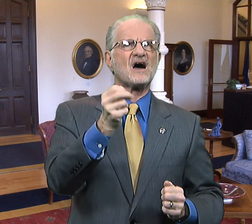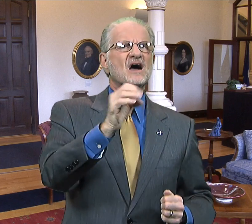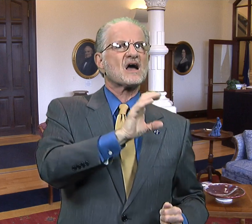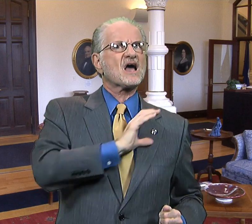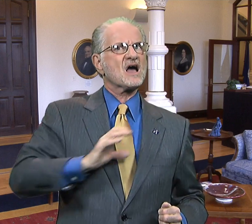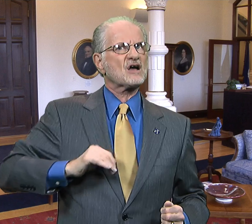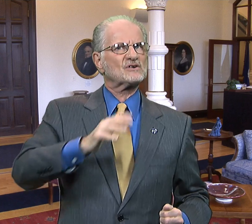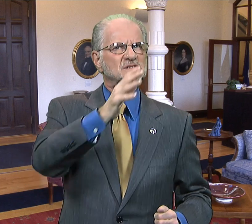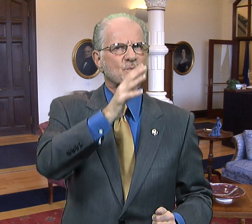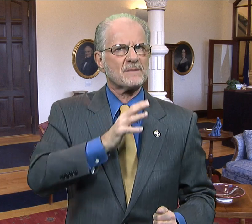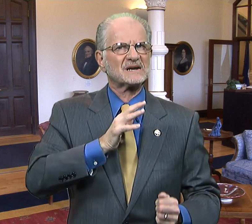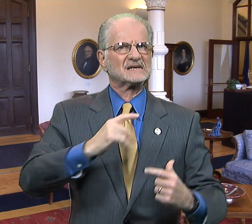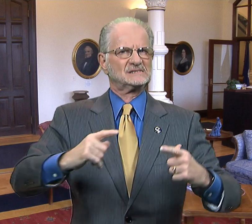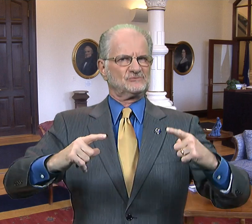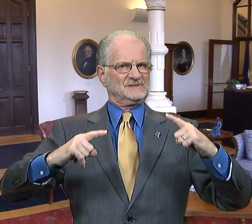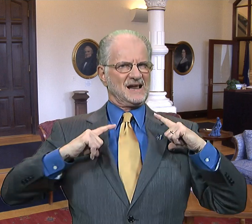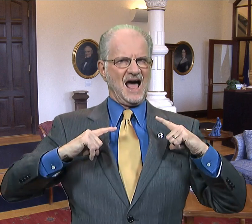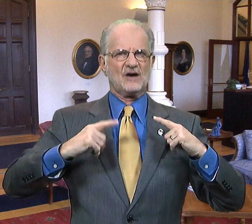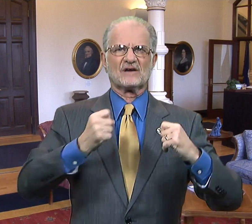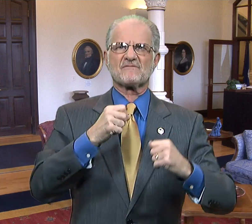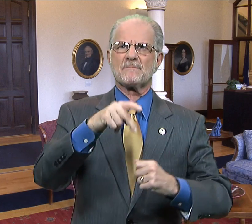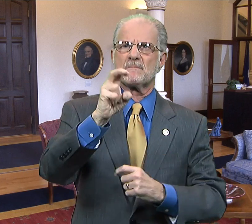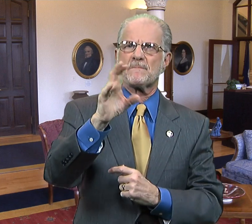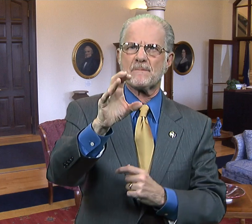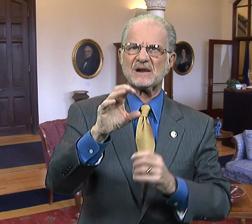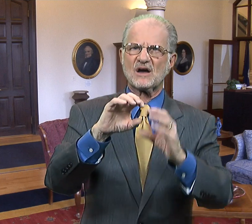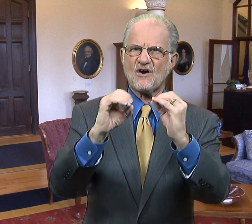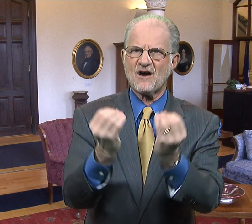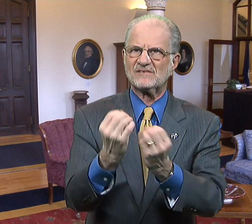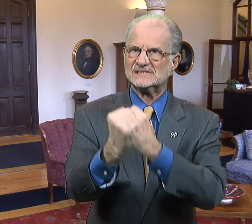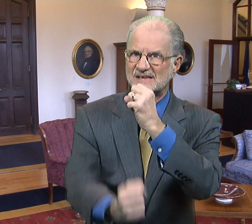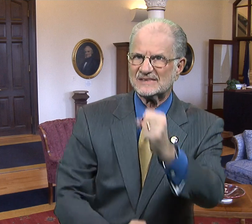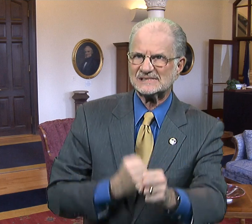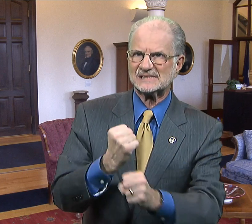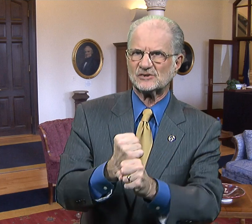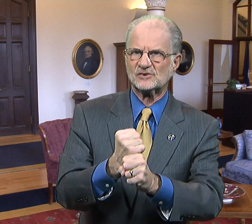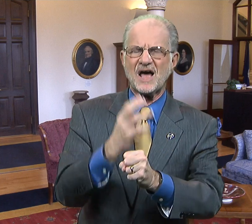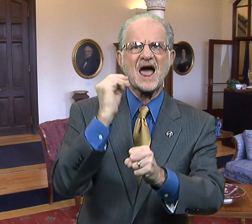She is retiring from public office this year